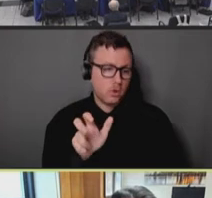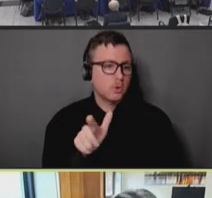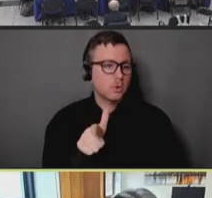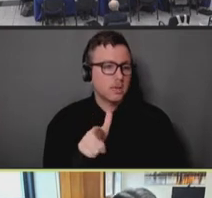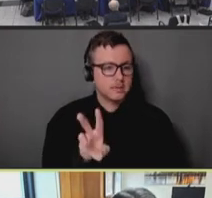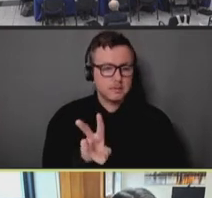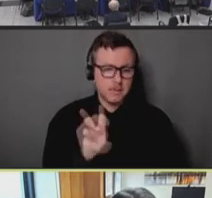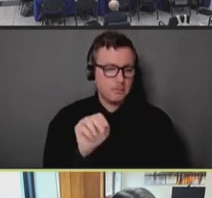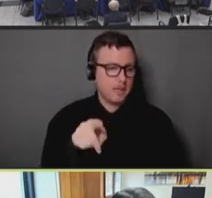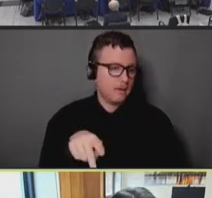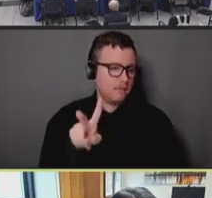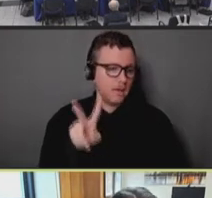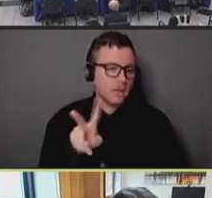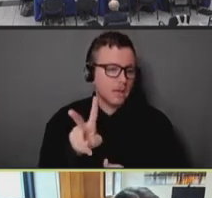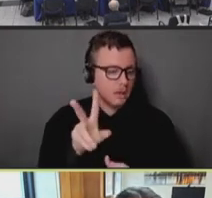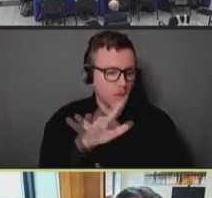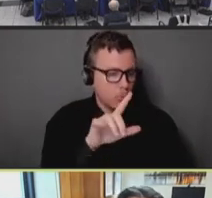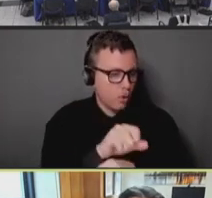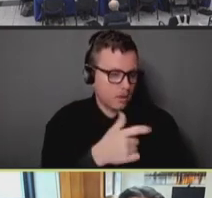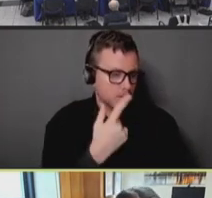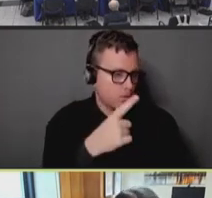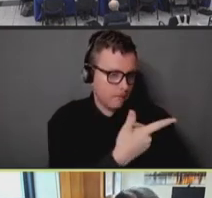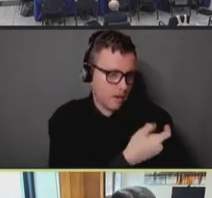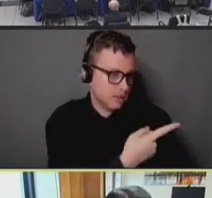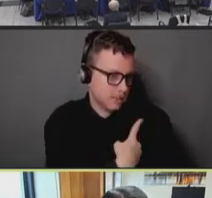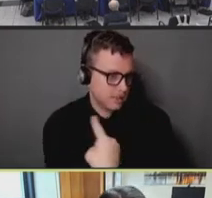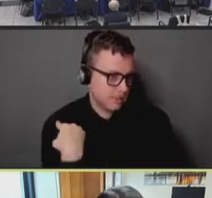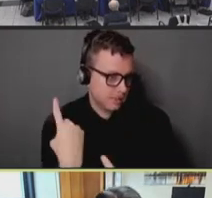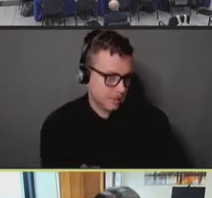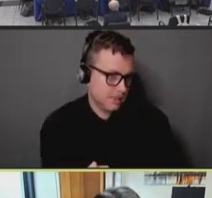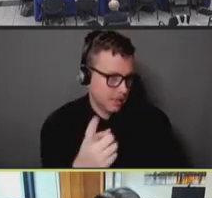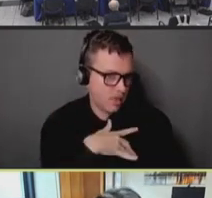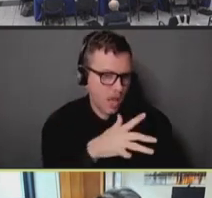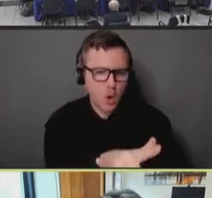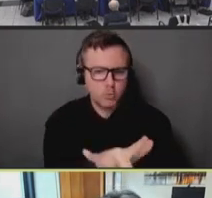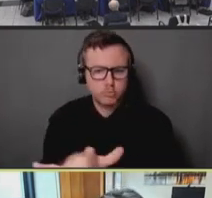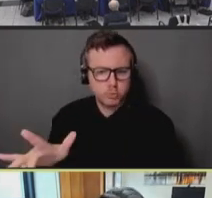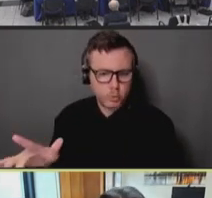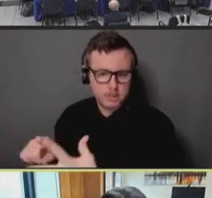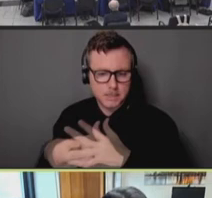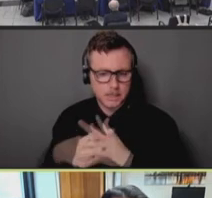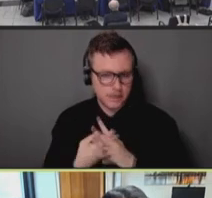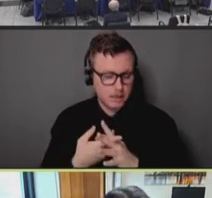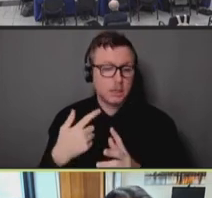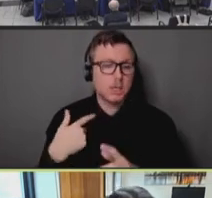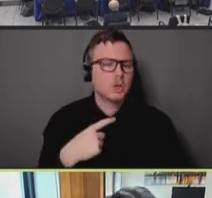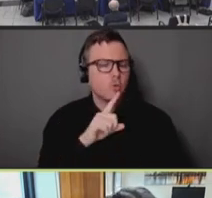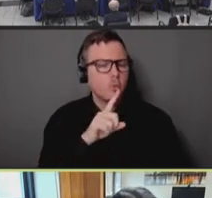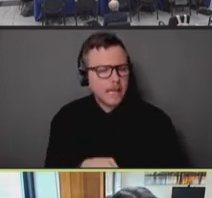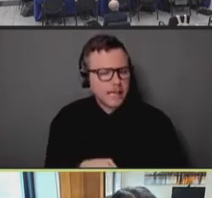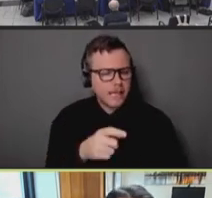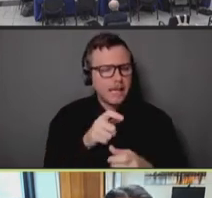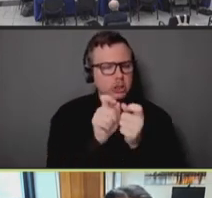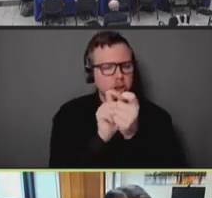the numbers are large, but they're also -- it's about really tailoring an approach to